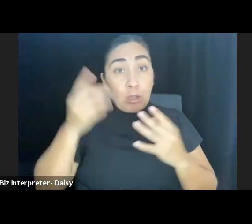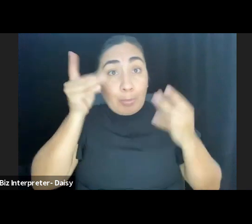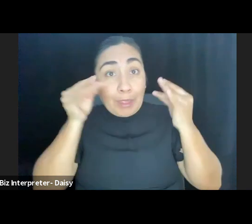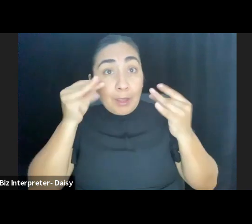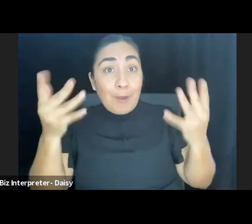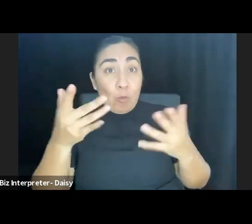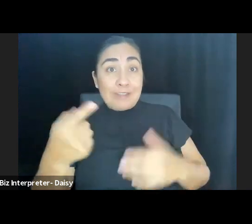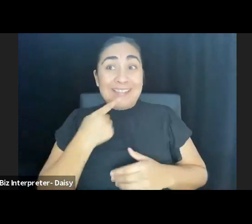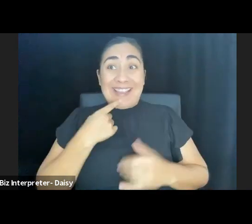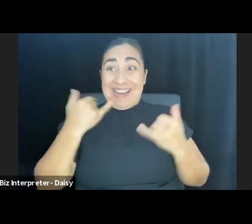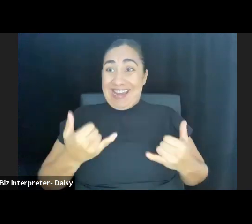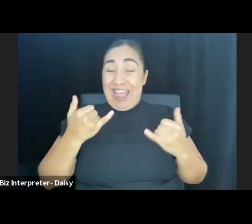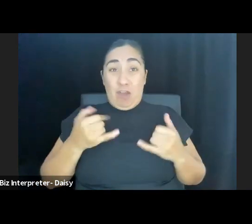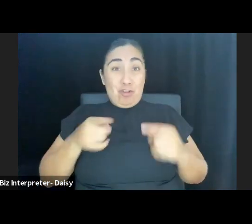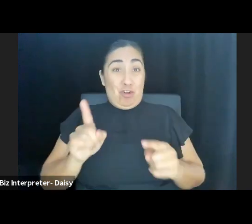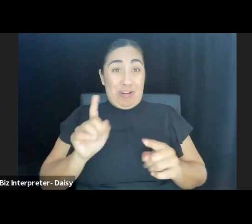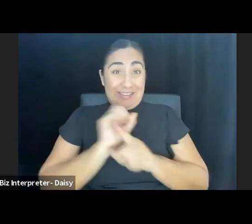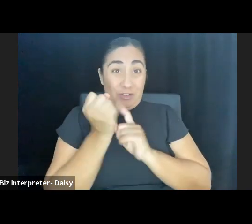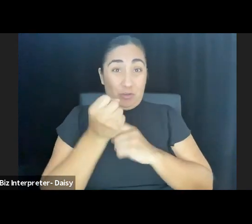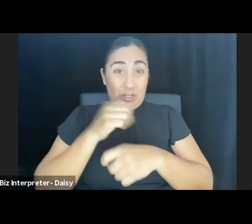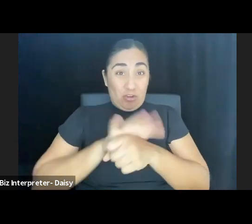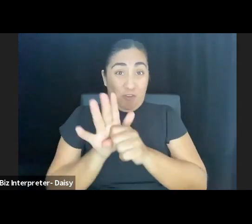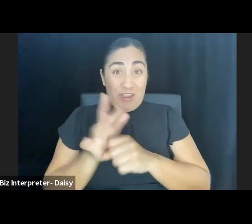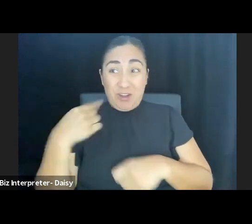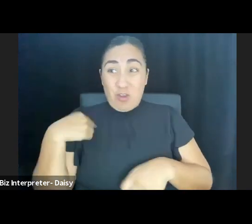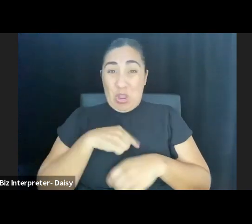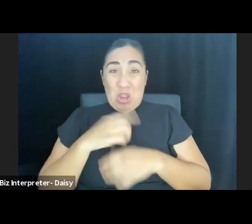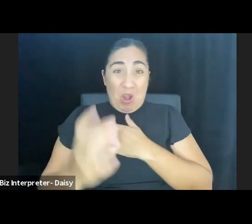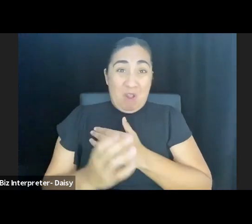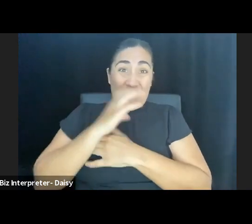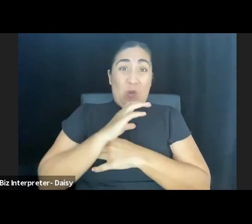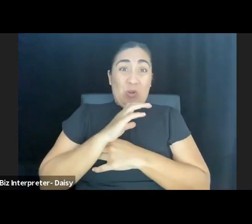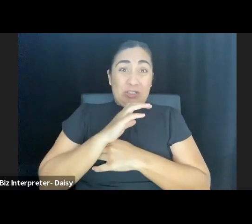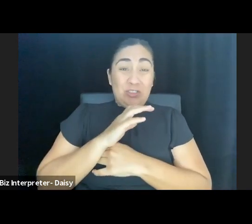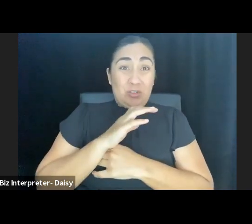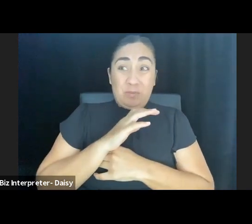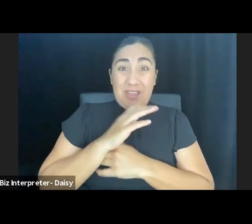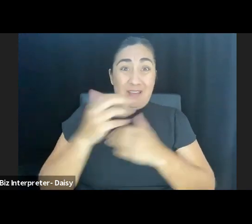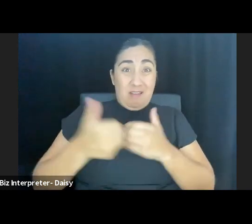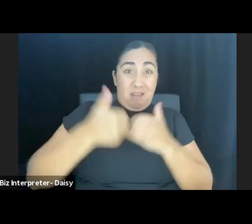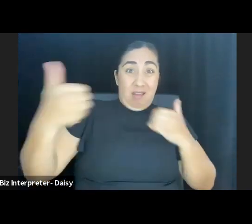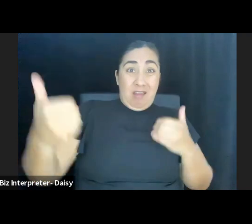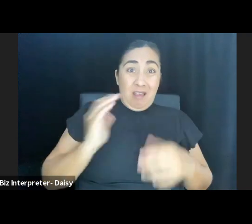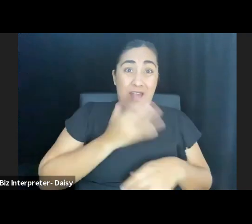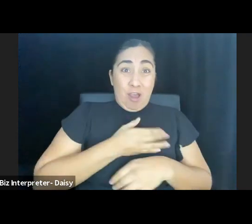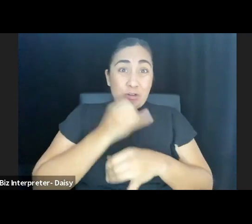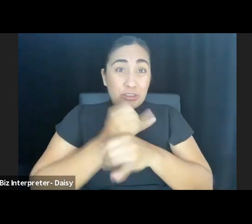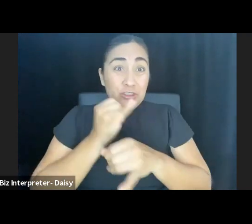In these COVID times, when we are forced to be away from our institutions, the words of Jack Reuler came to mind